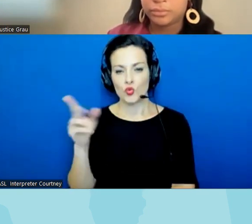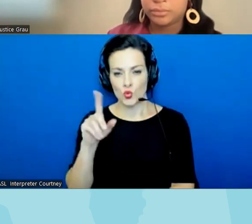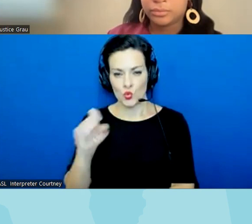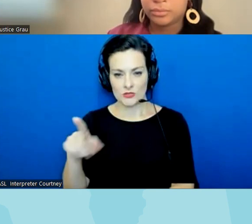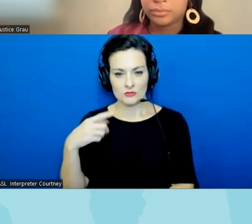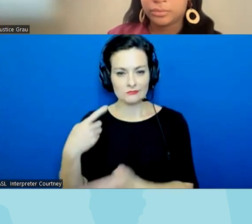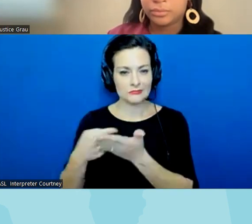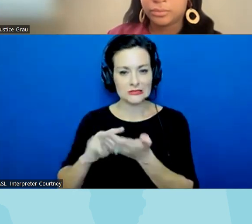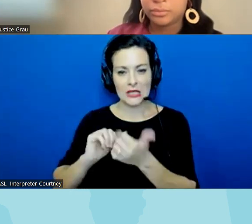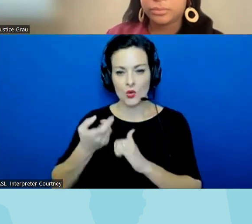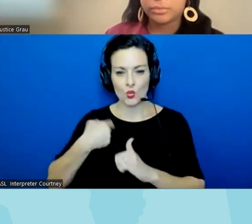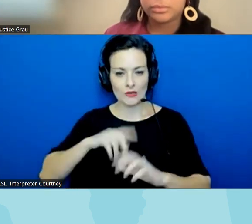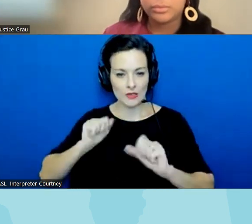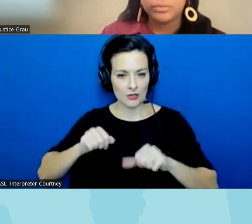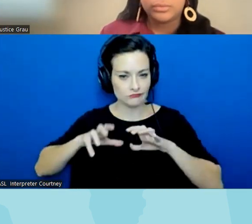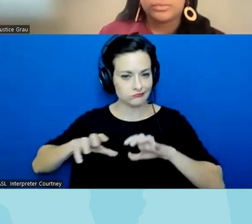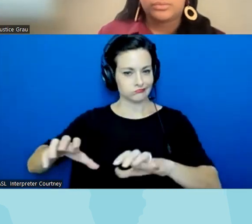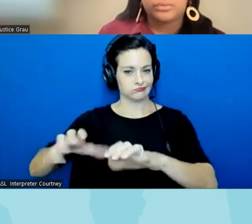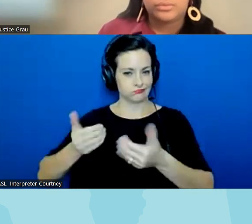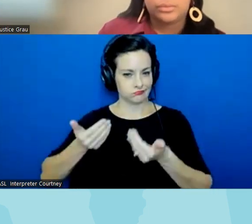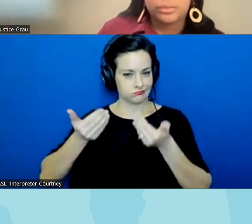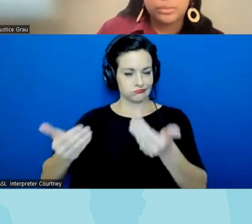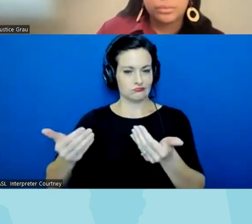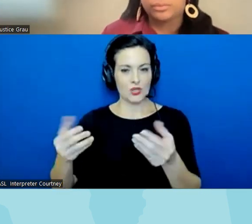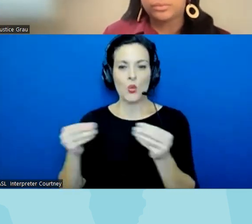action and really sort of narrowing down even more on the personal level I think in terms of